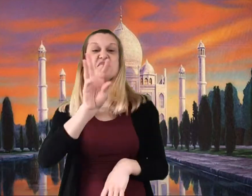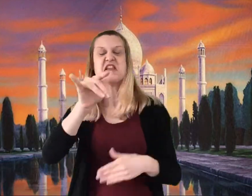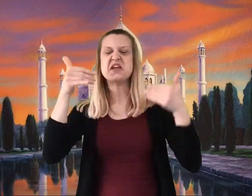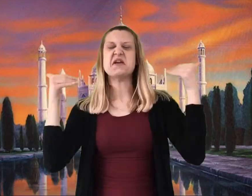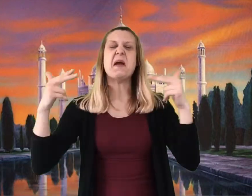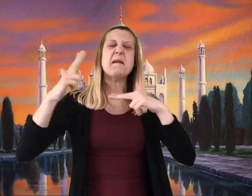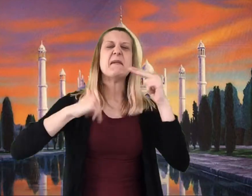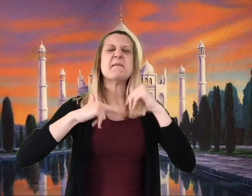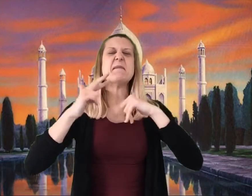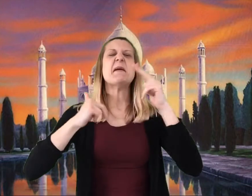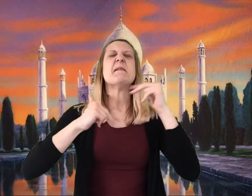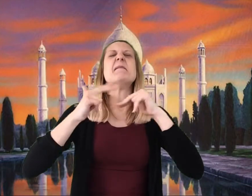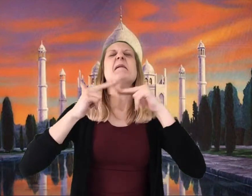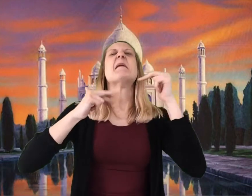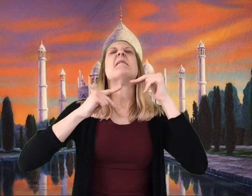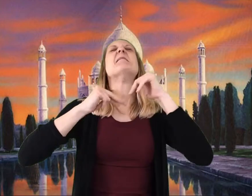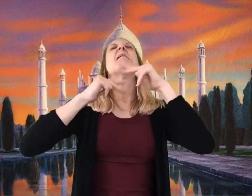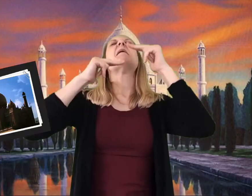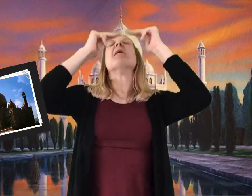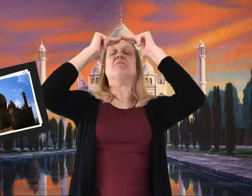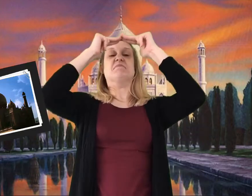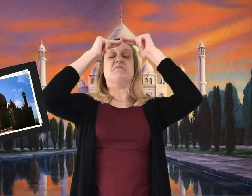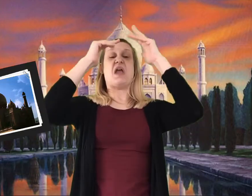He had successfully built him a colossal palace!